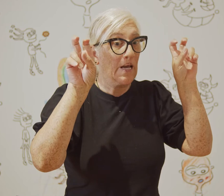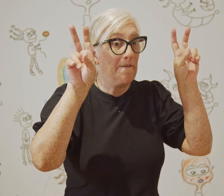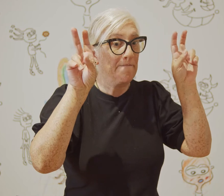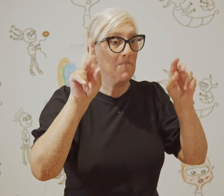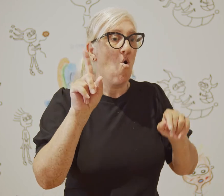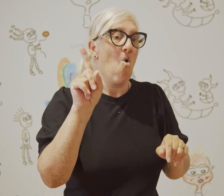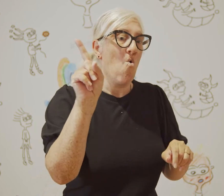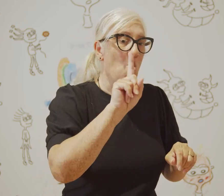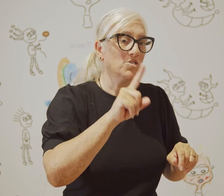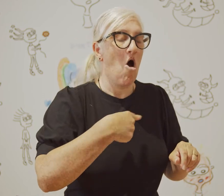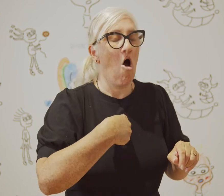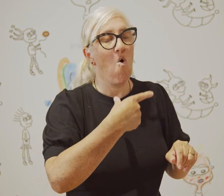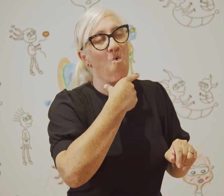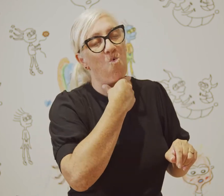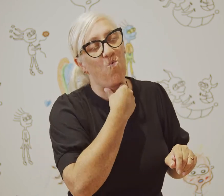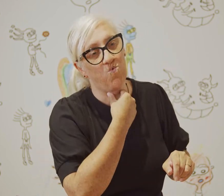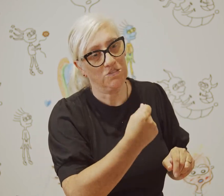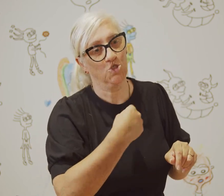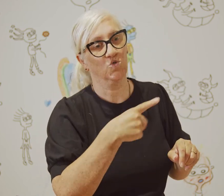The theme of the work is What I Wish I'd Told You.